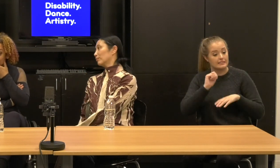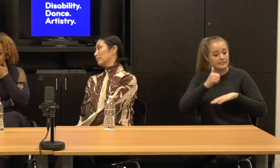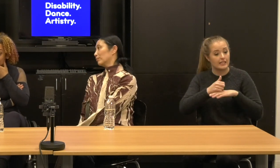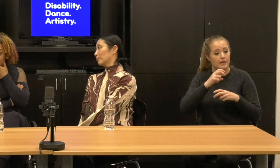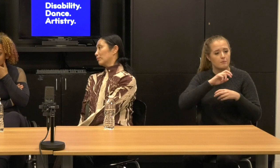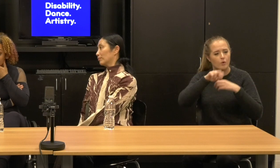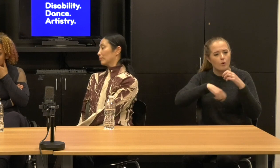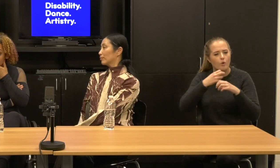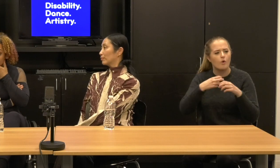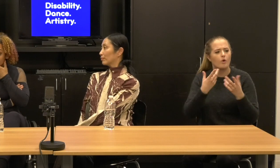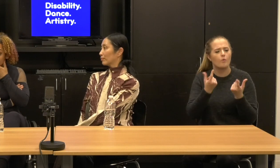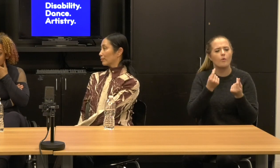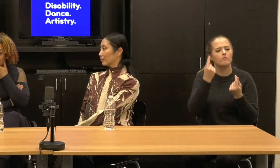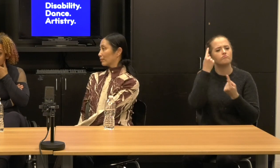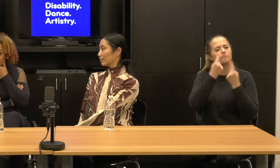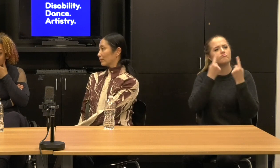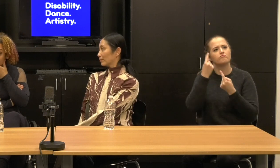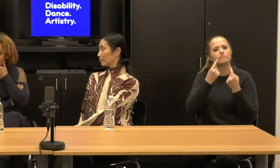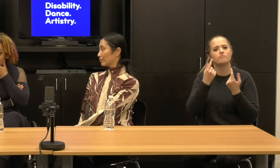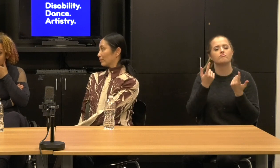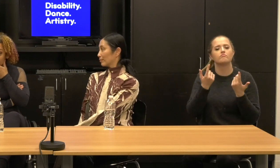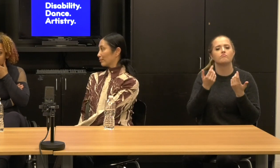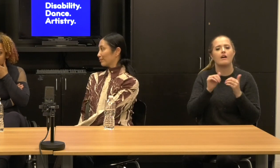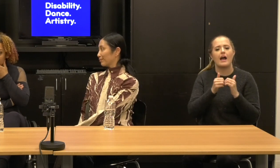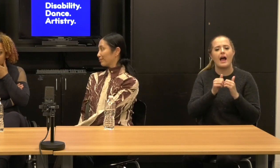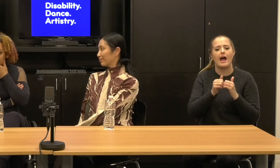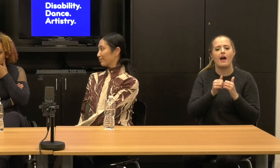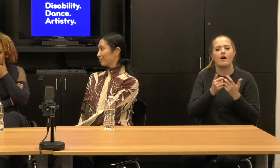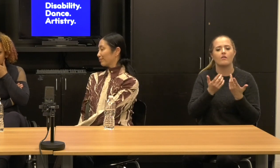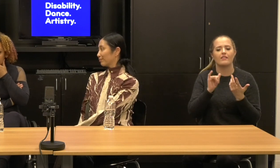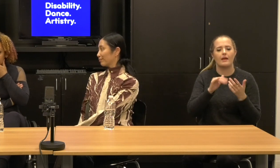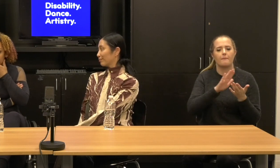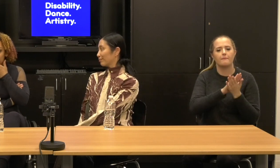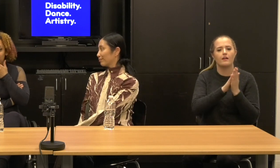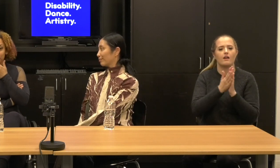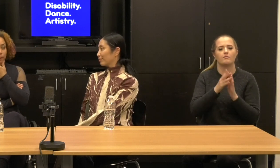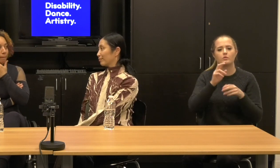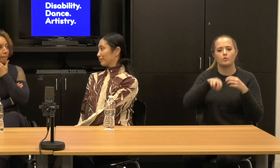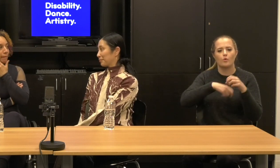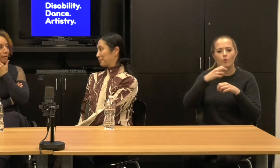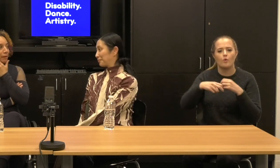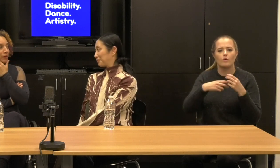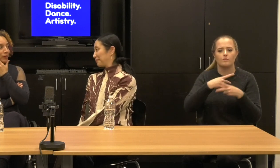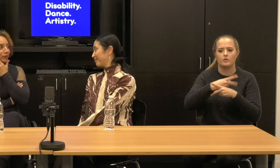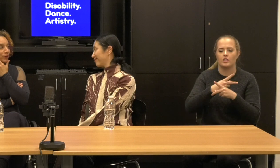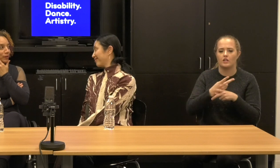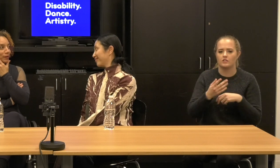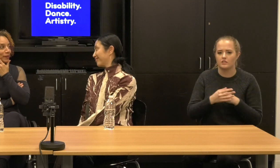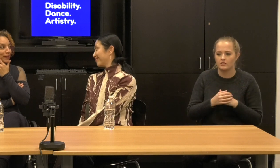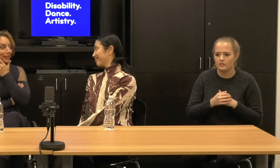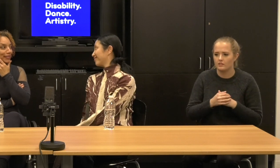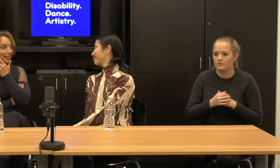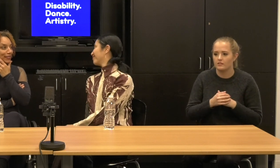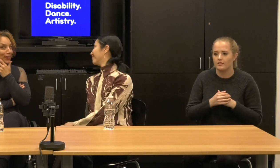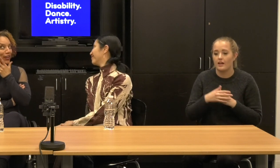you go through in making descent, you know, a touring production and how might. I'm thinking about how my folks.